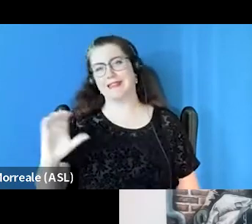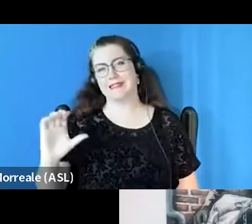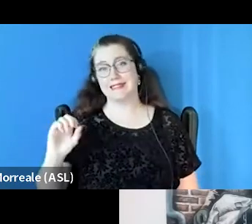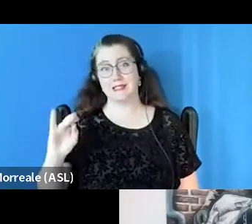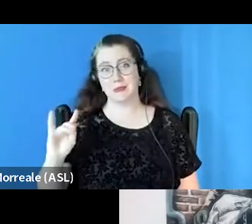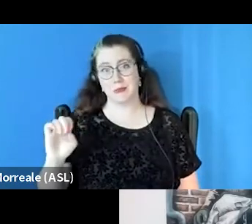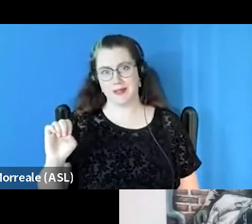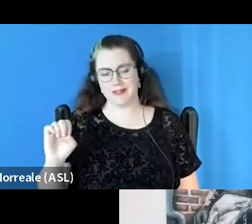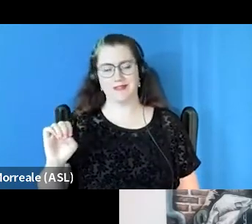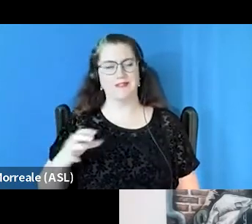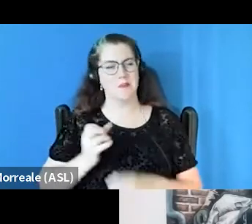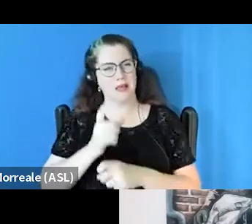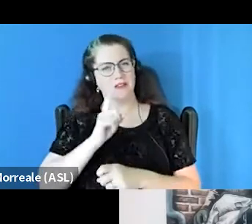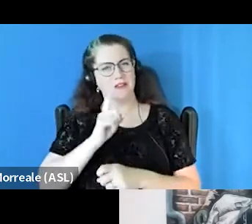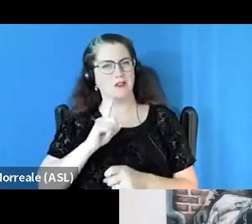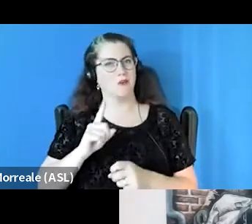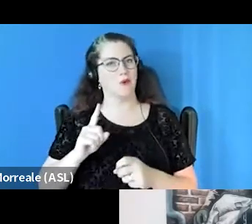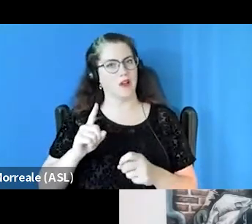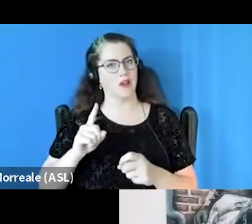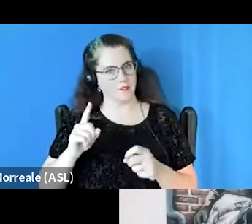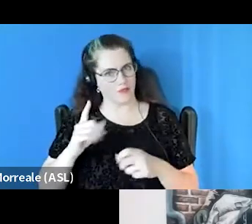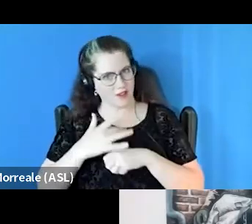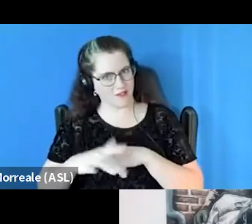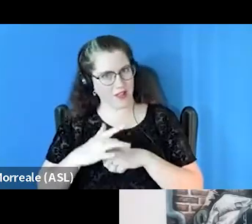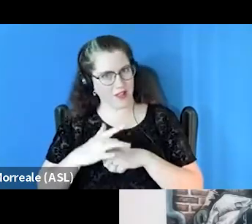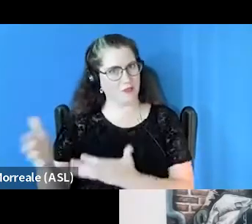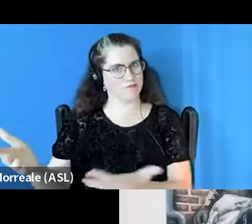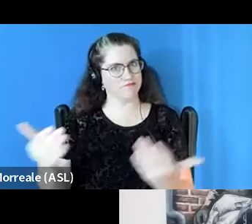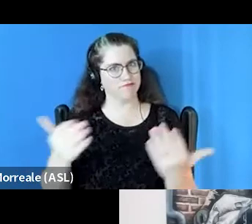So making sure that we're opening doors and diversifying